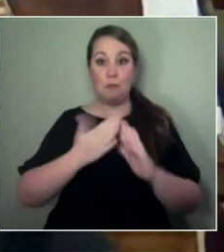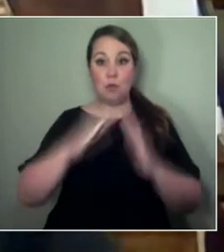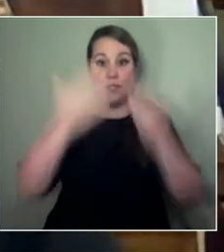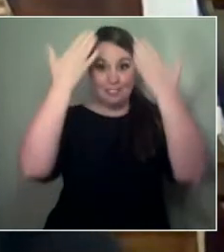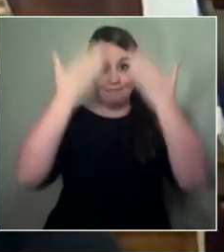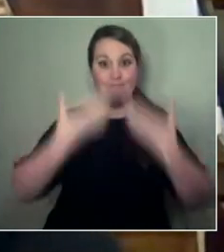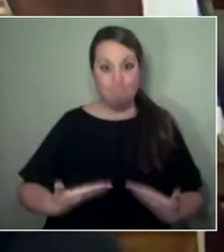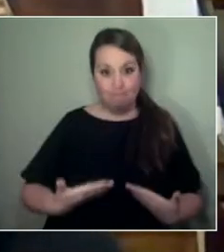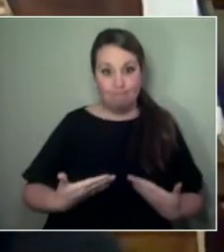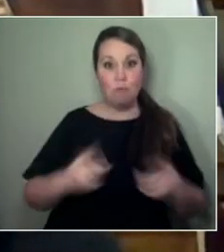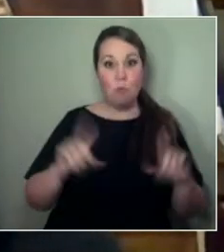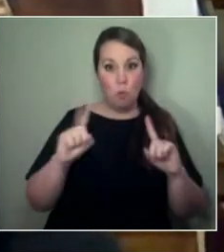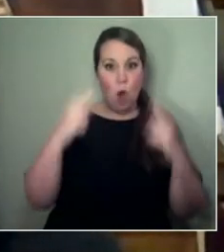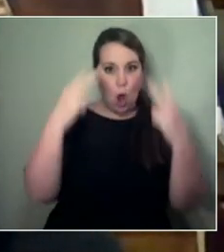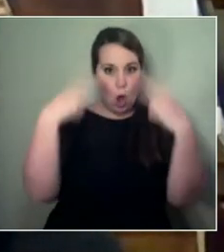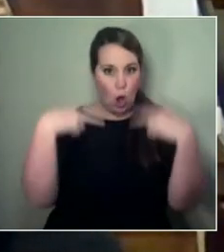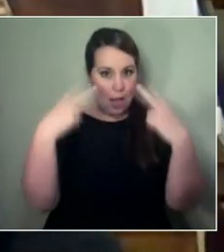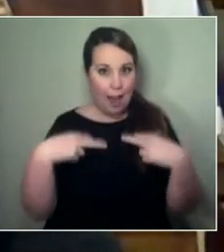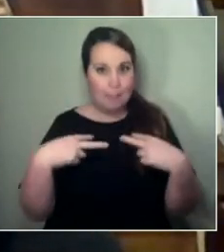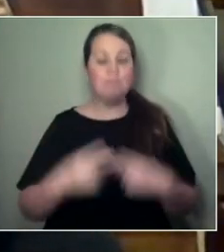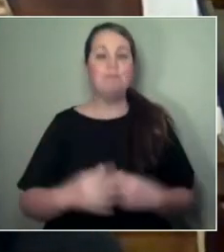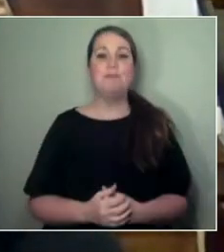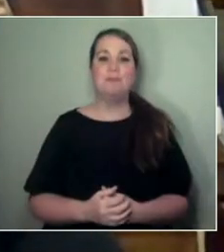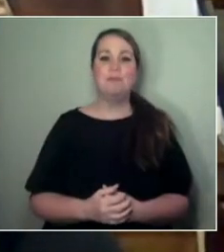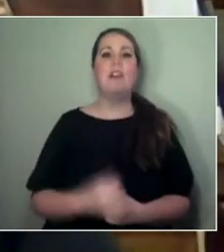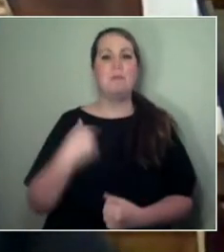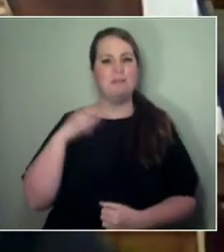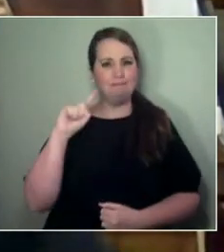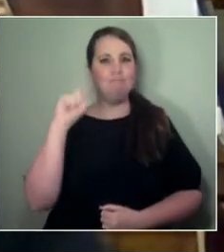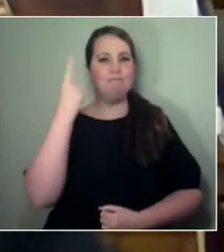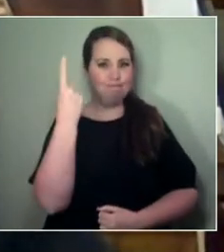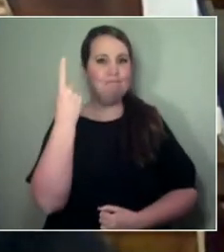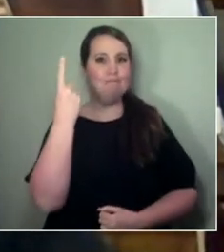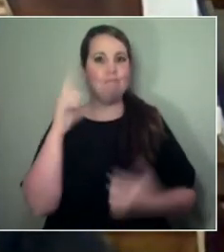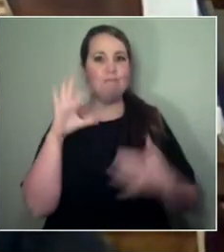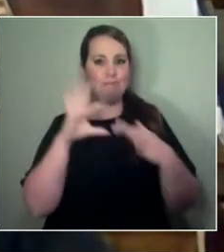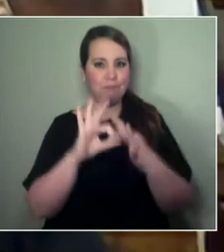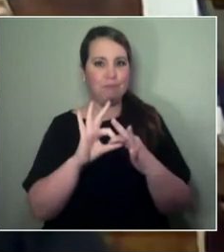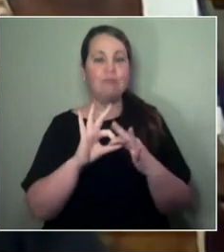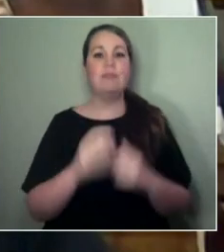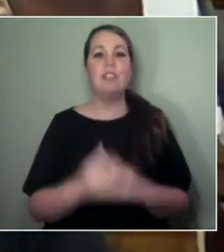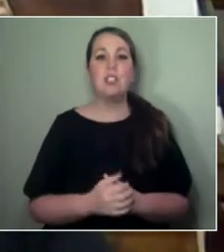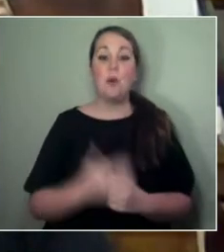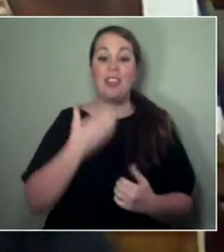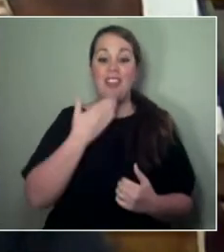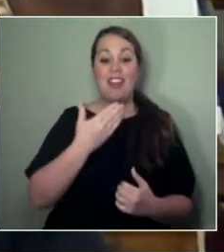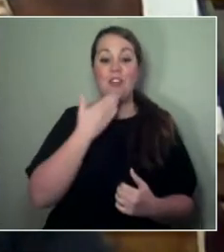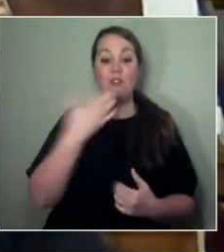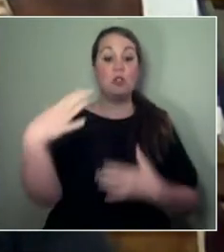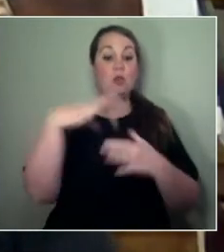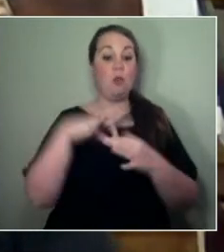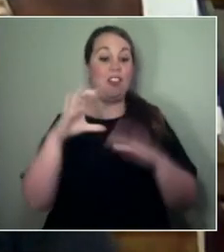which is part of our global wayfinding programme. The theme today is 'Into the Unknown',